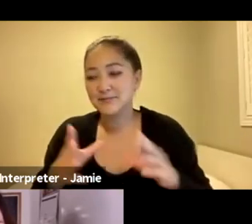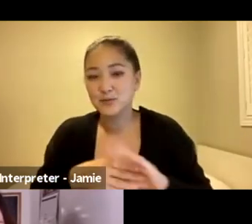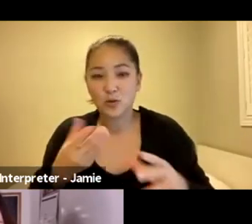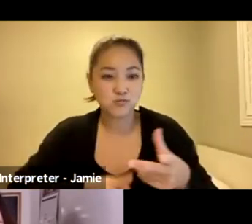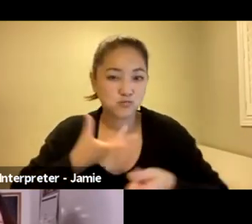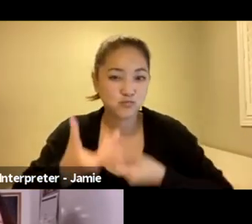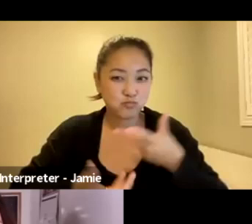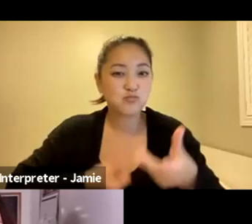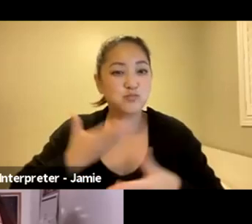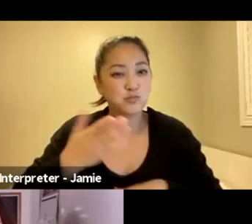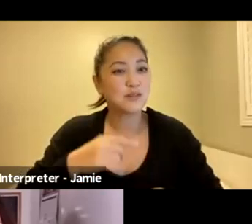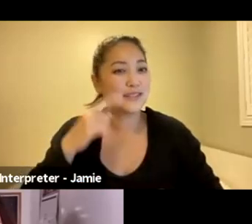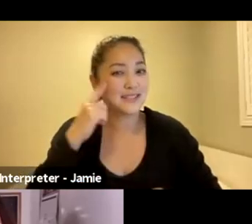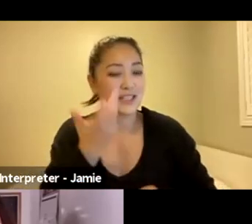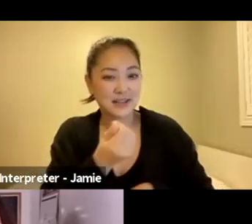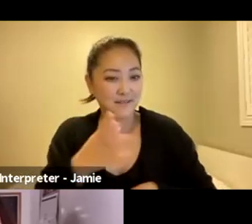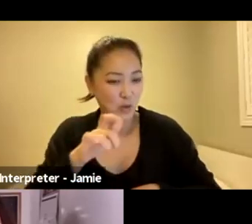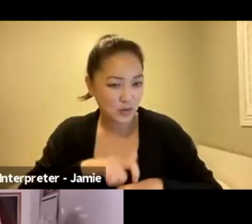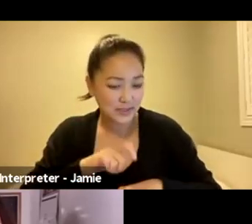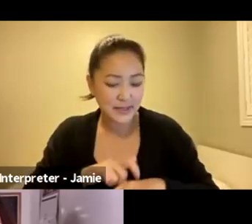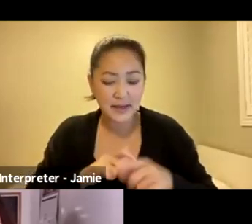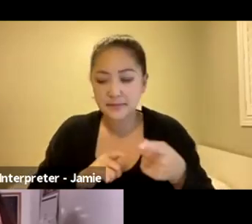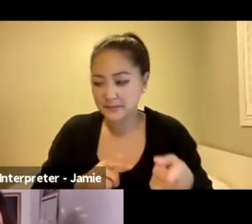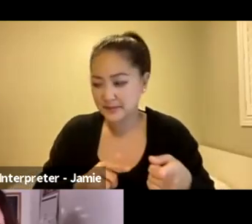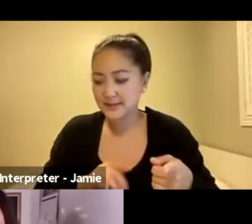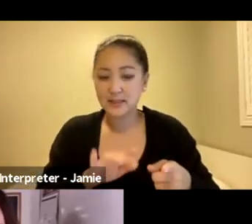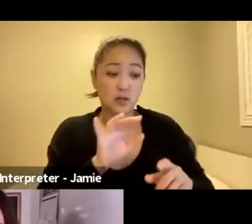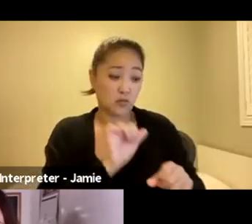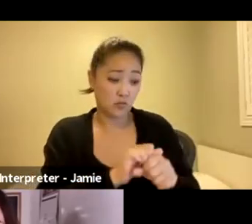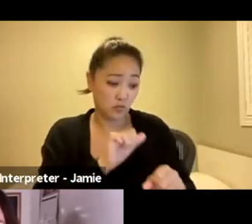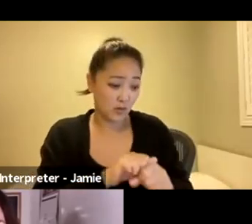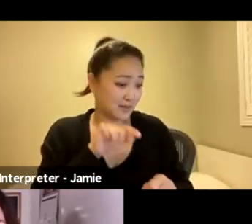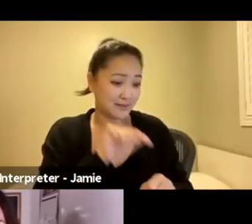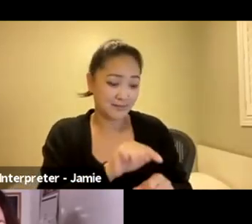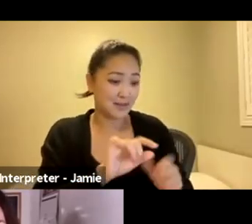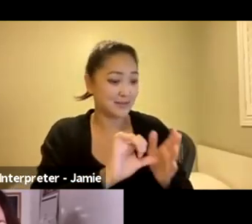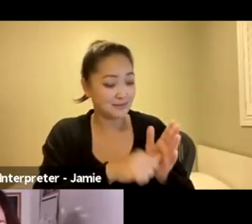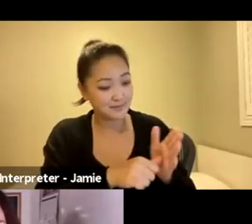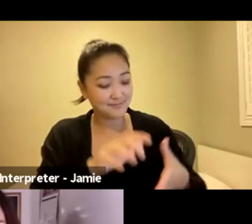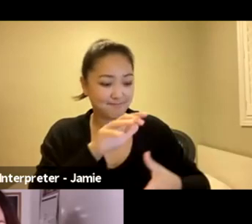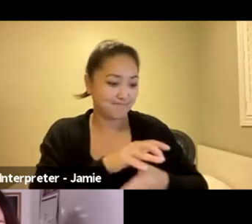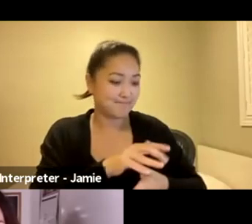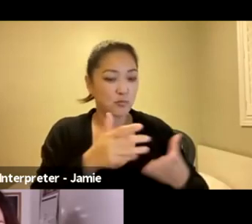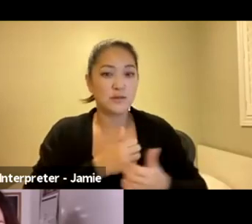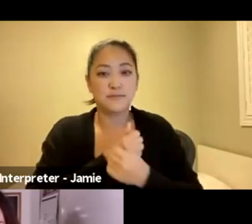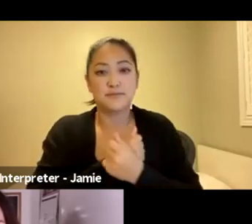week that a real essence of the work is love. And we do definitely feel that. I hope the audiences feel that as well.